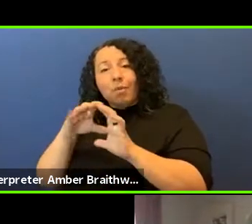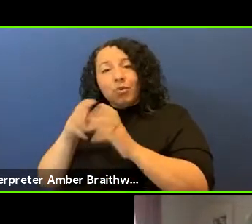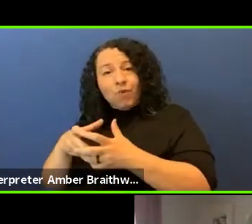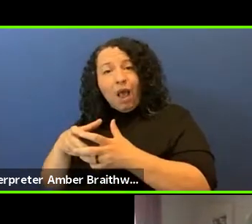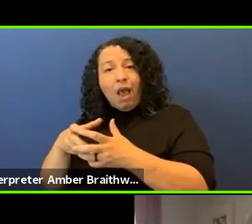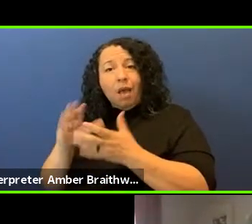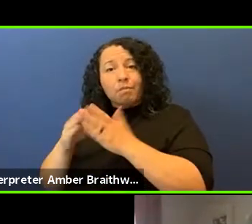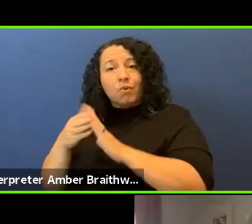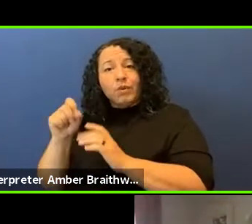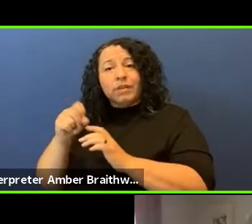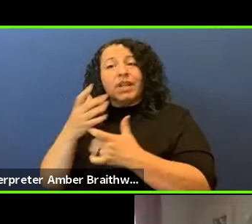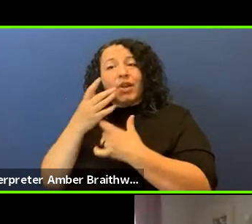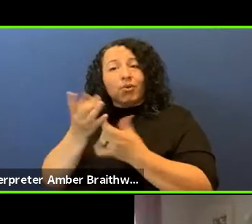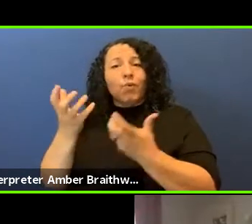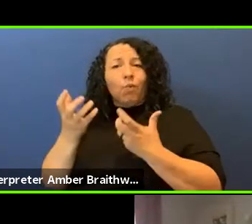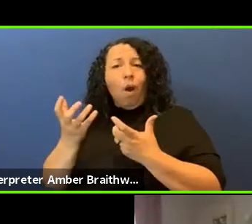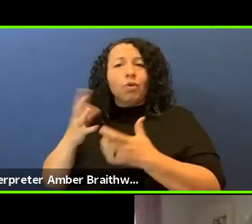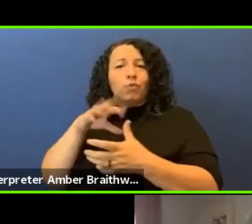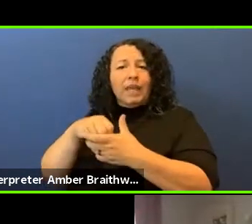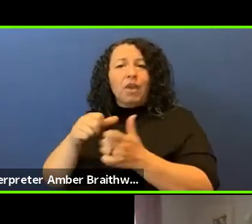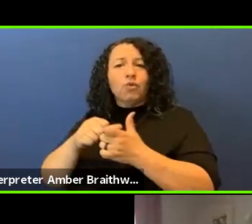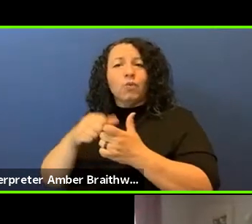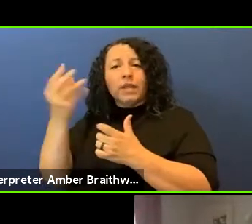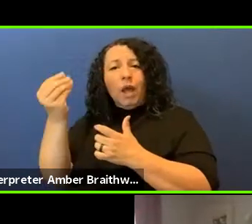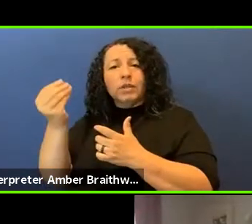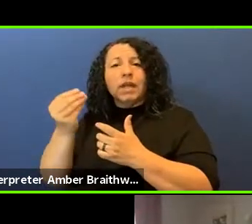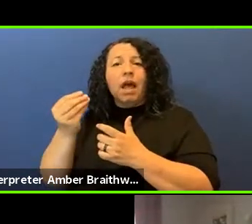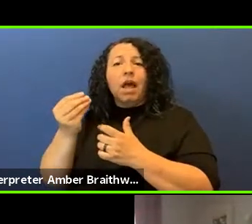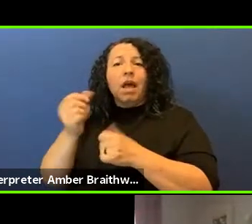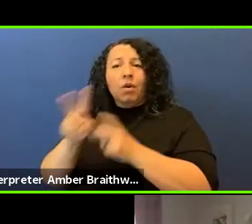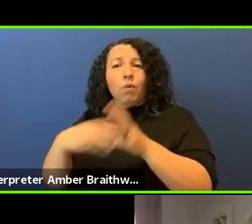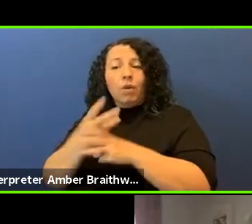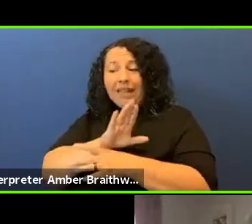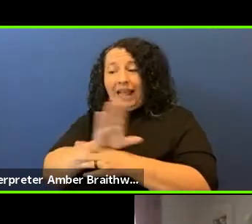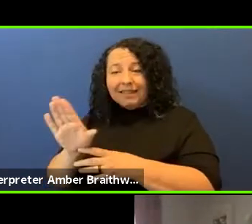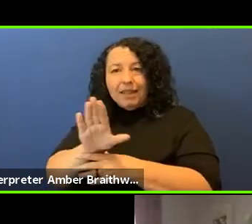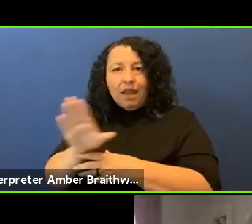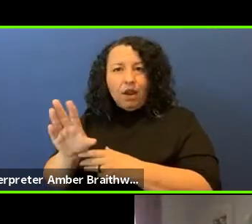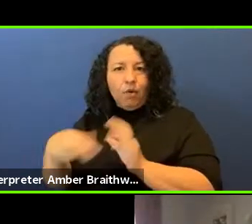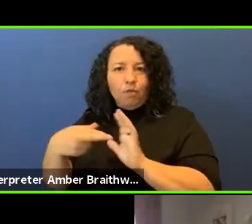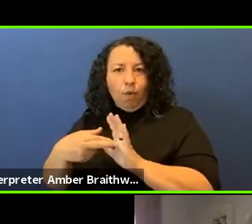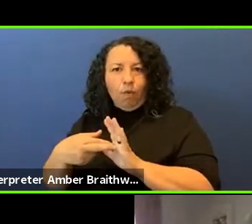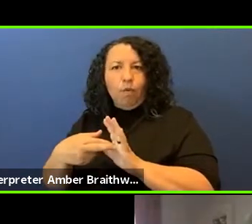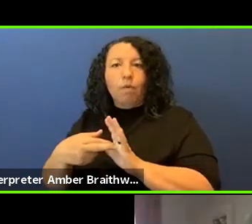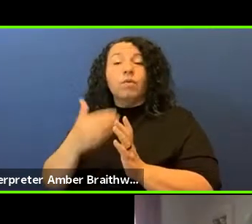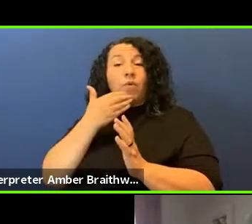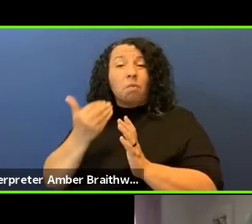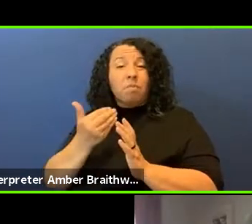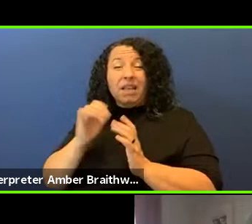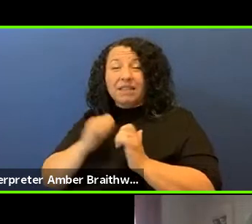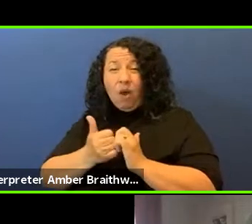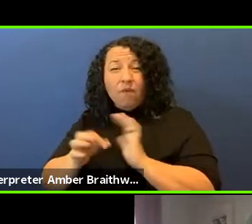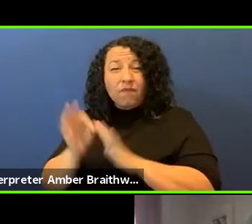engaging with the outside world and that's their role. So the best source there is tribal cultural centers and museums and